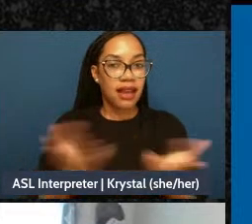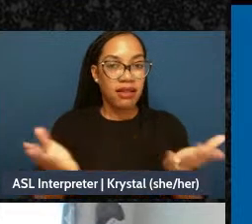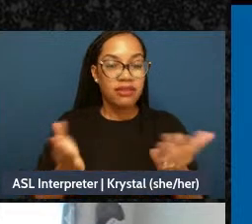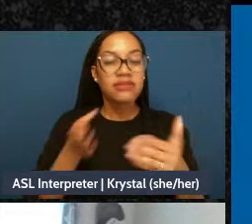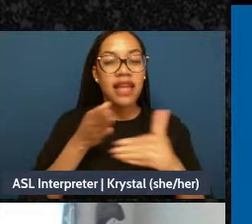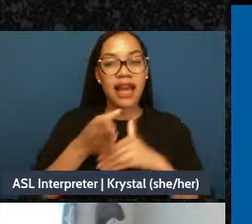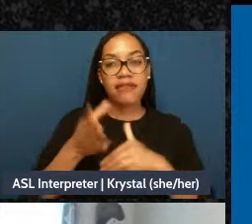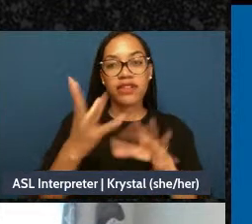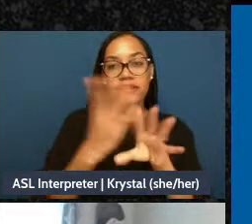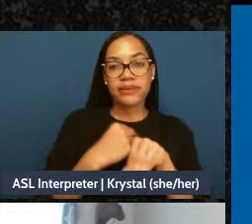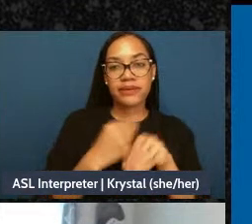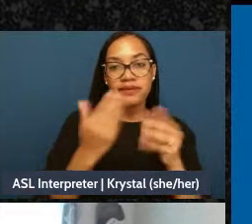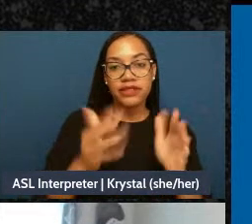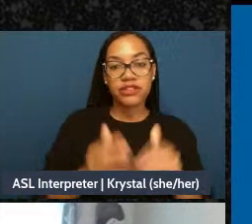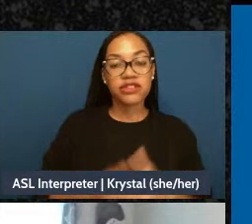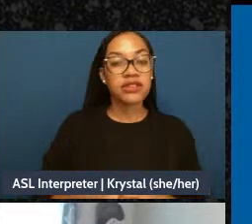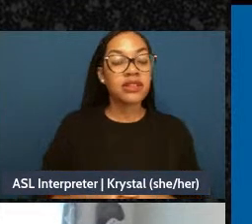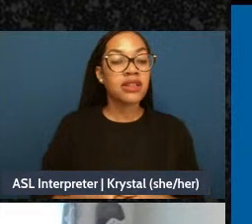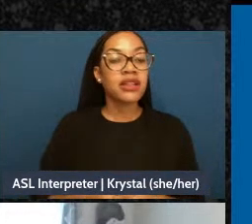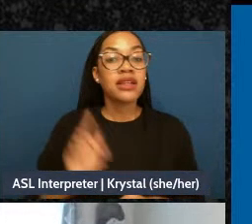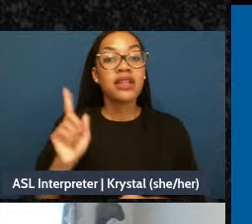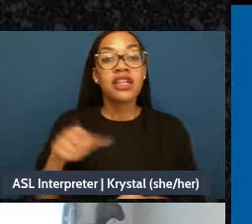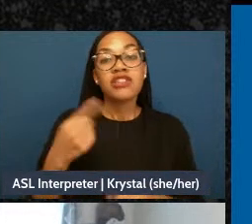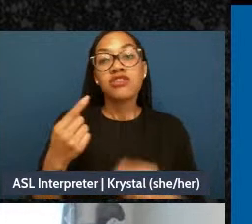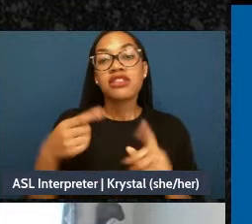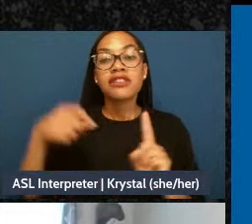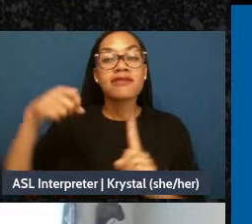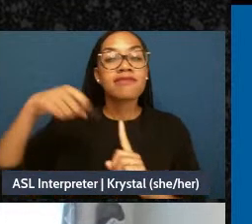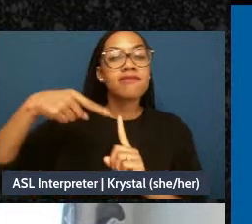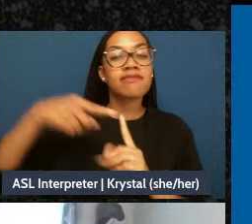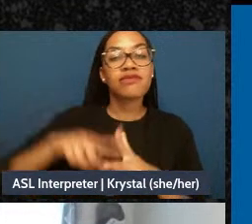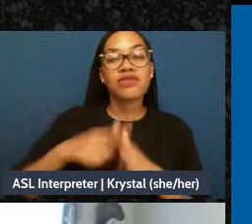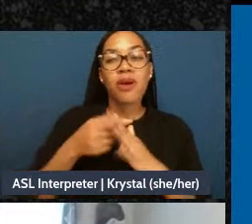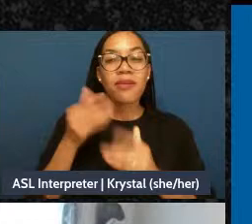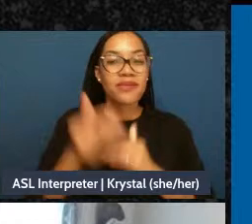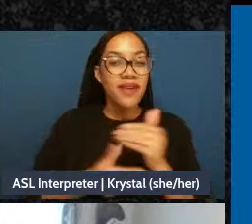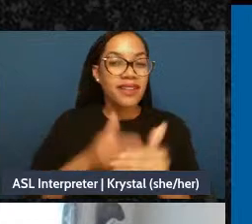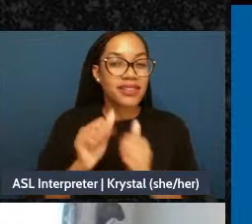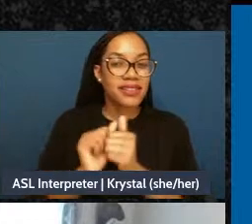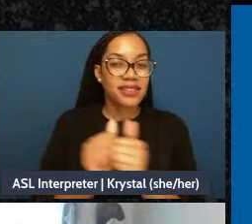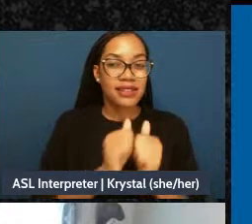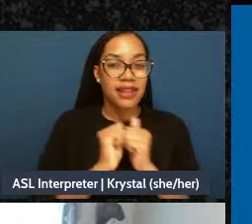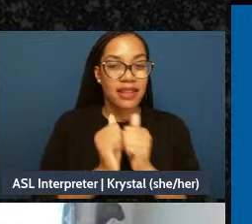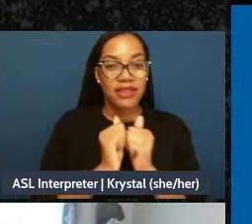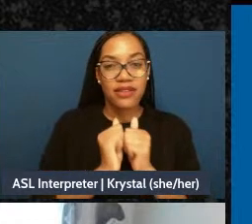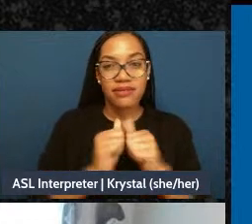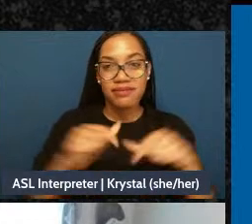we just wanted to start us on the process of it together in this particular space what we found